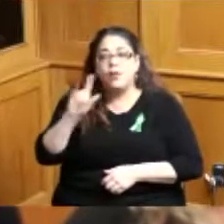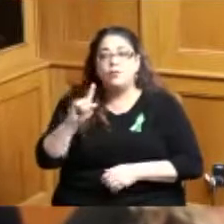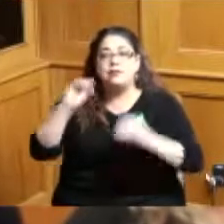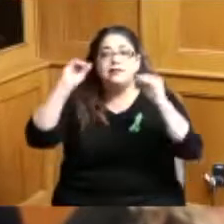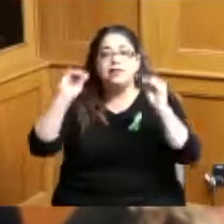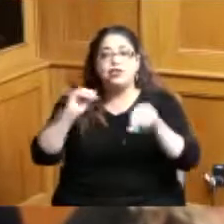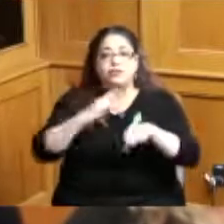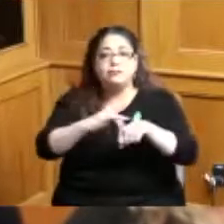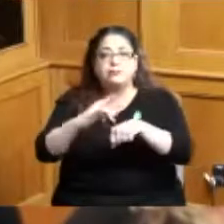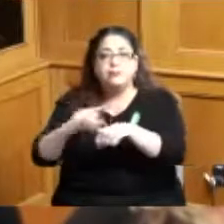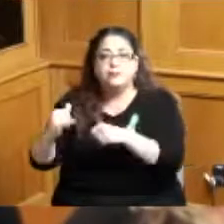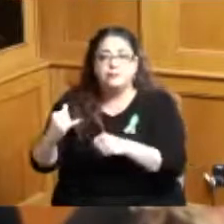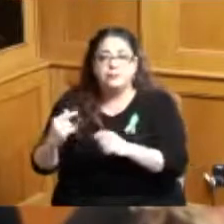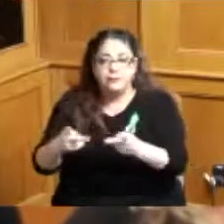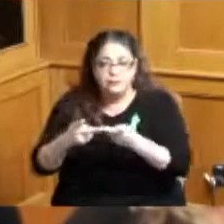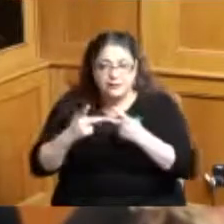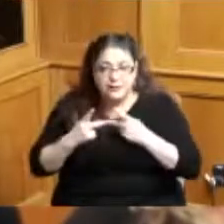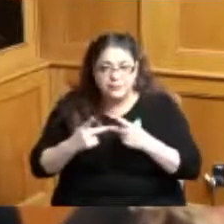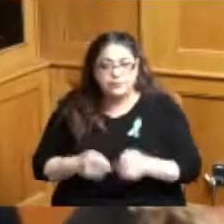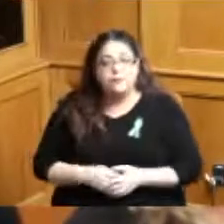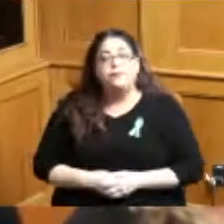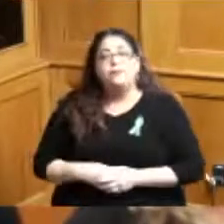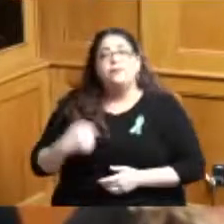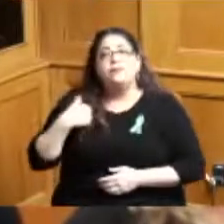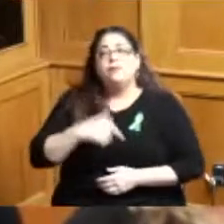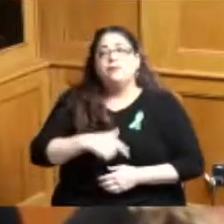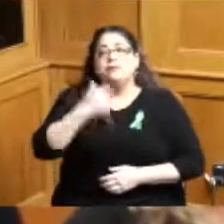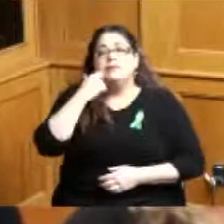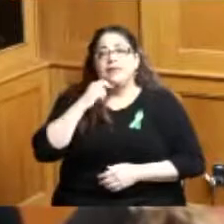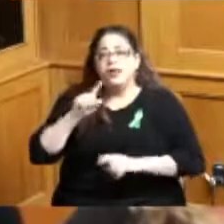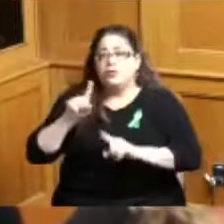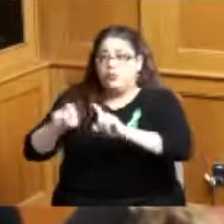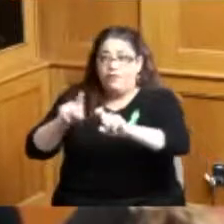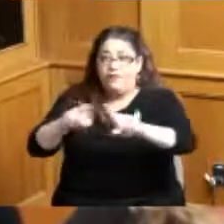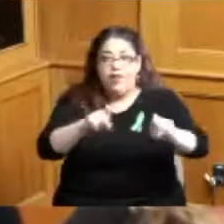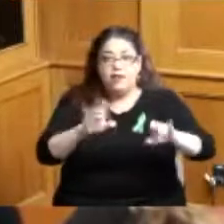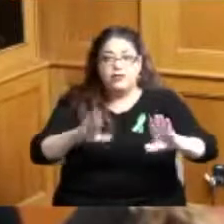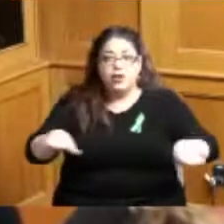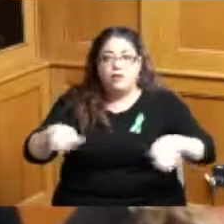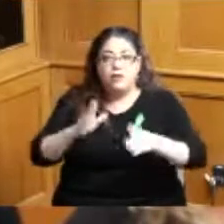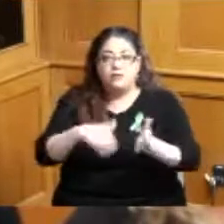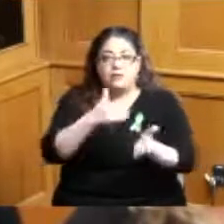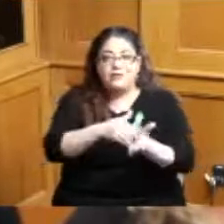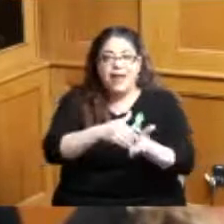give you a flavor of that we did a survey of child care centers we've lost well over 300